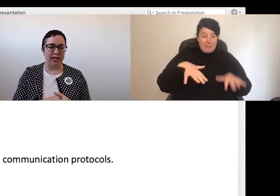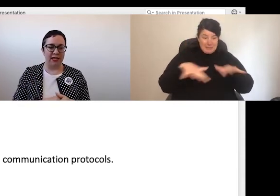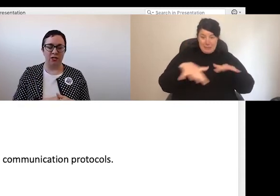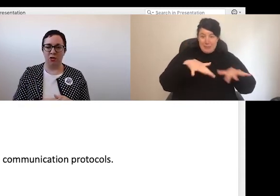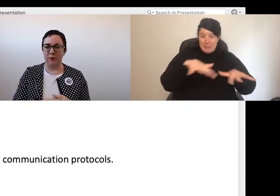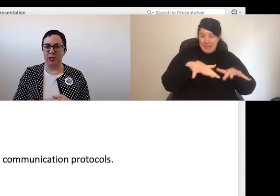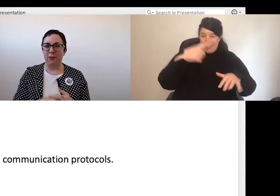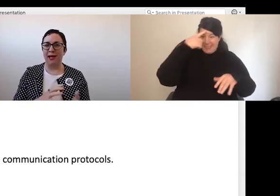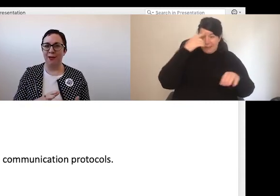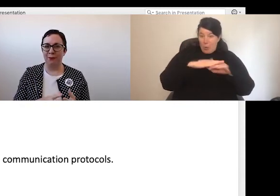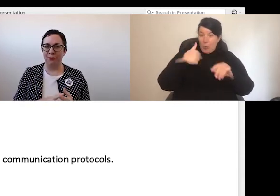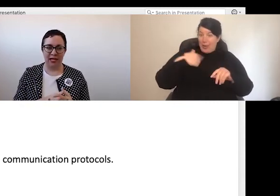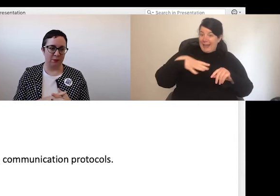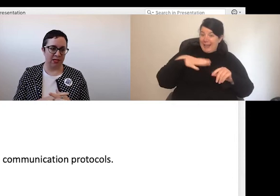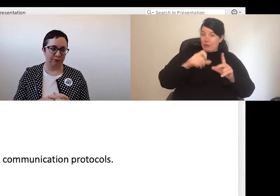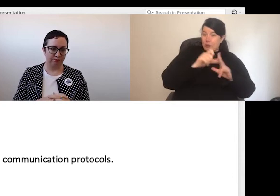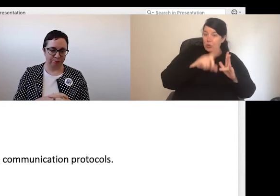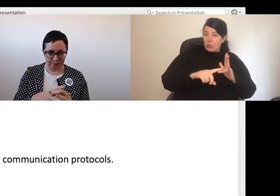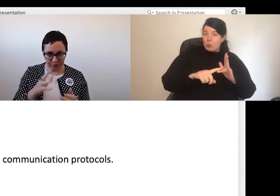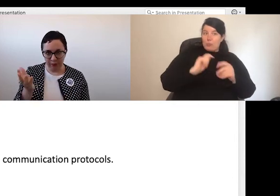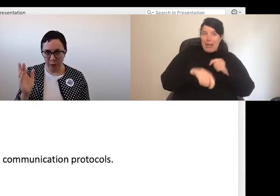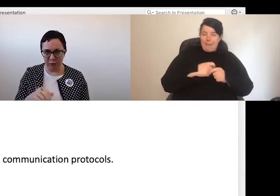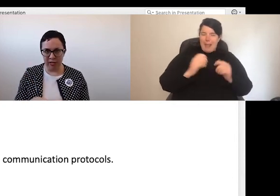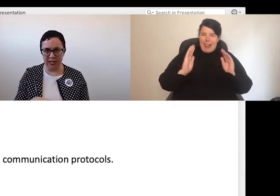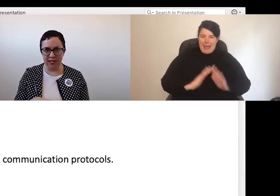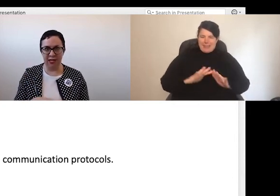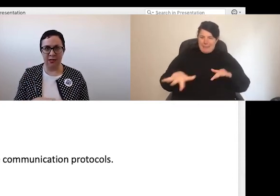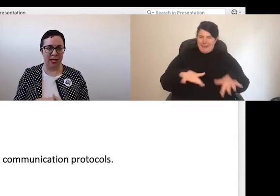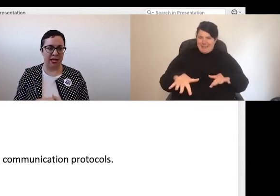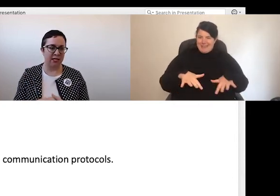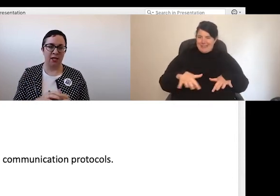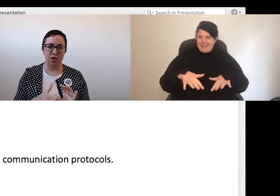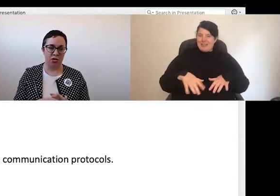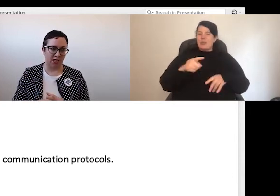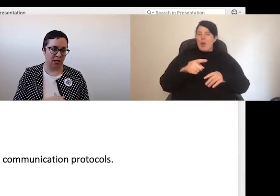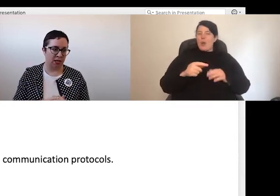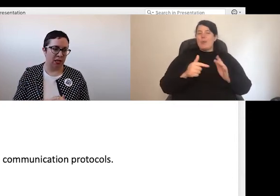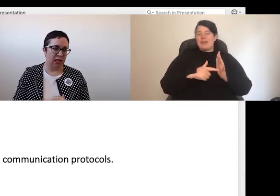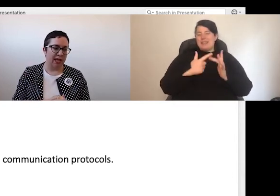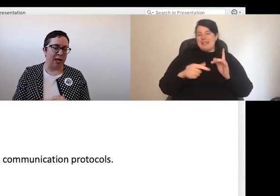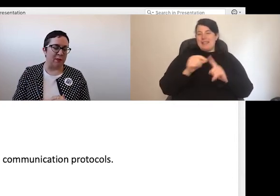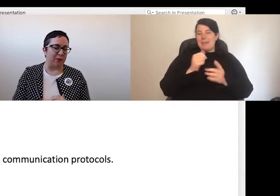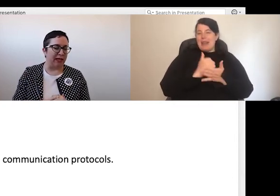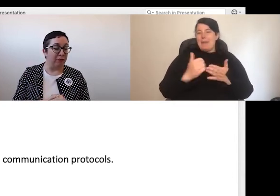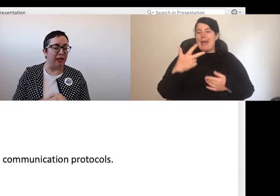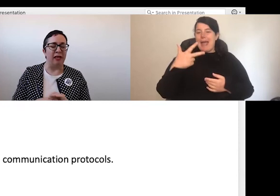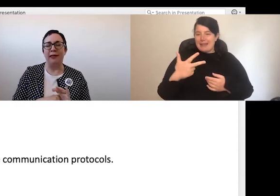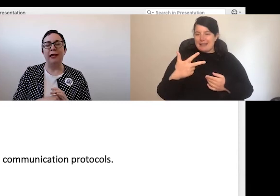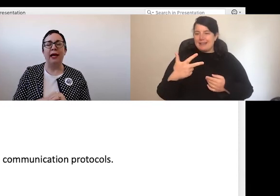need to do to become less busy, which brings us to tip no. co-design.